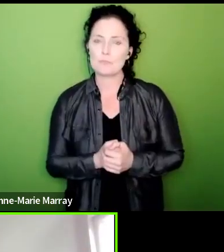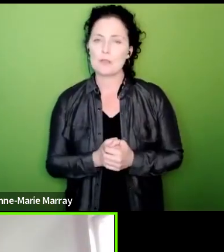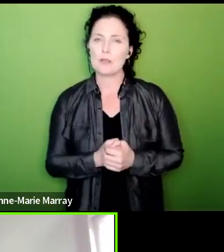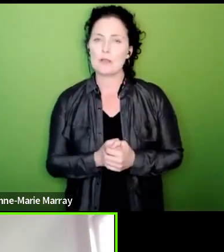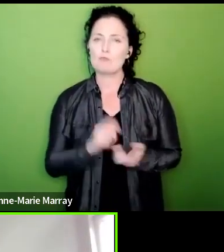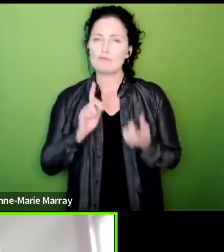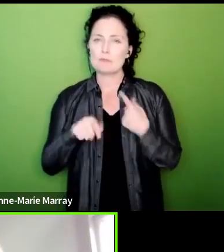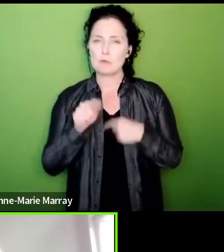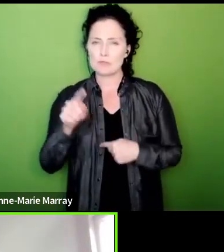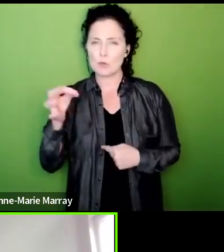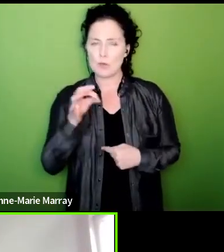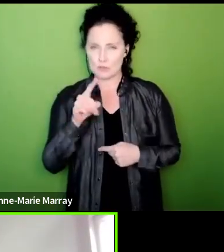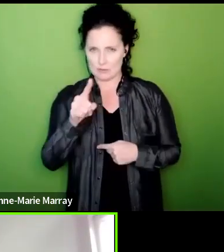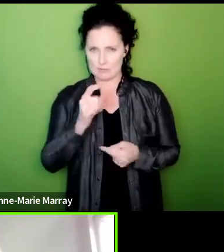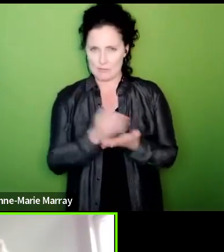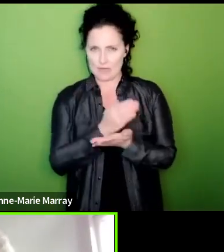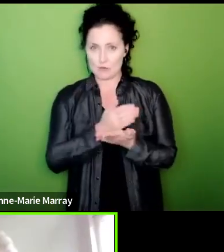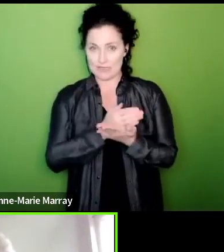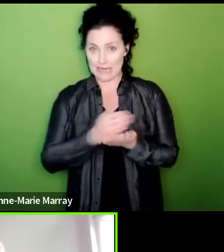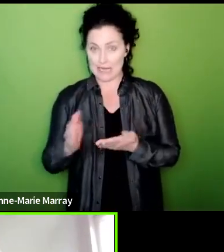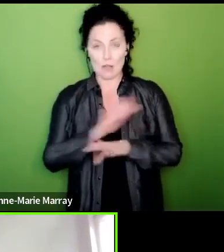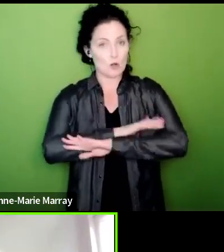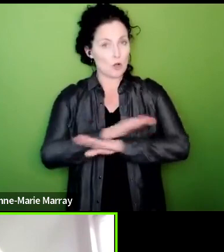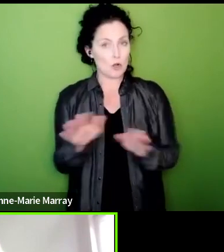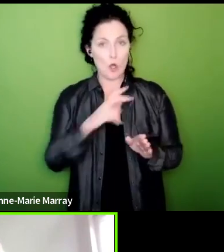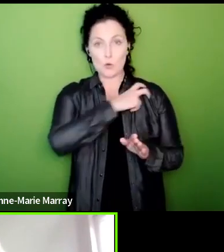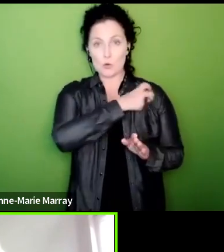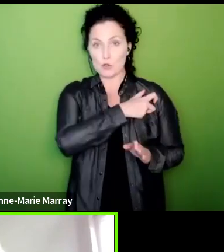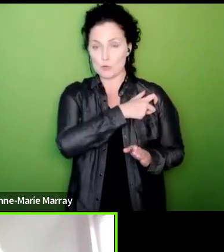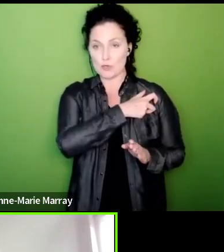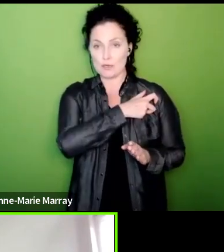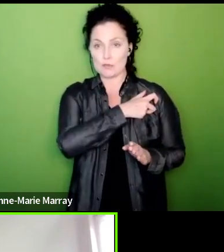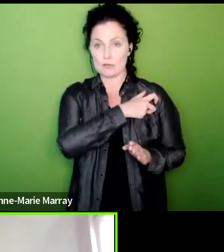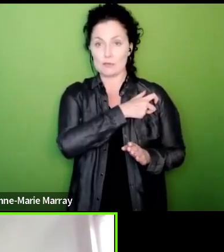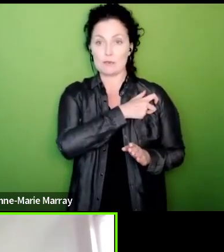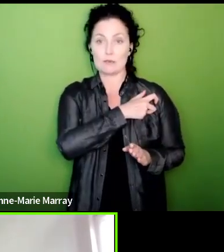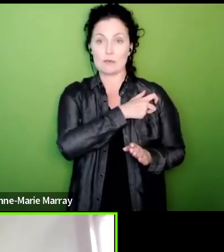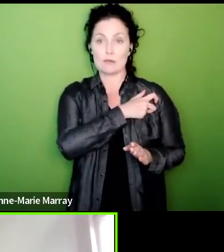clear there is no union in Britain that is able to pay strike pay when it calls all its members